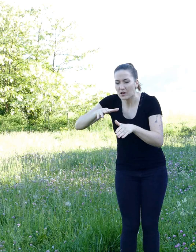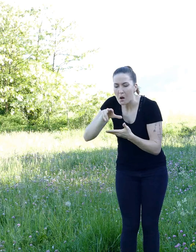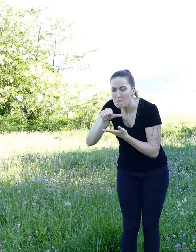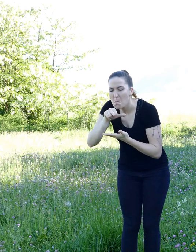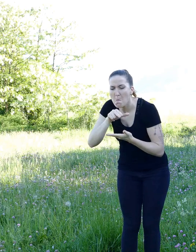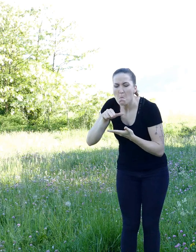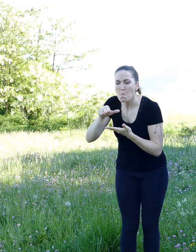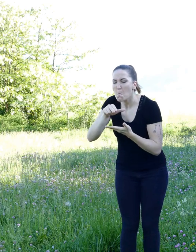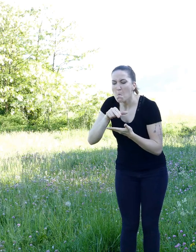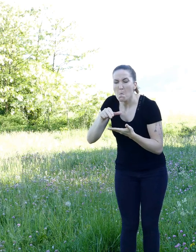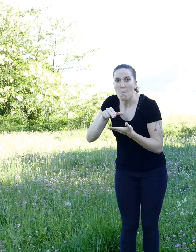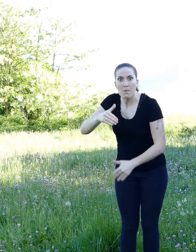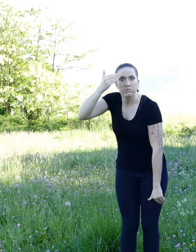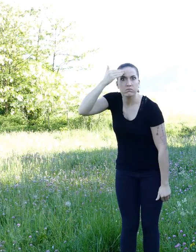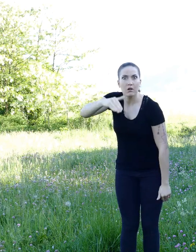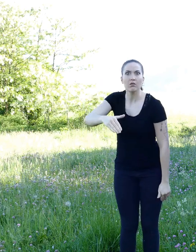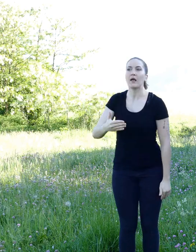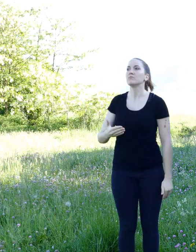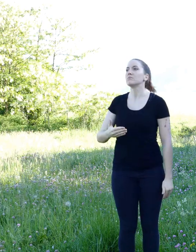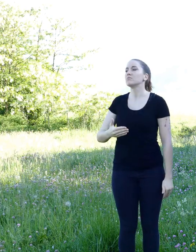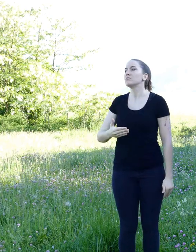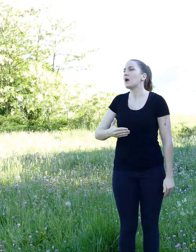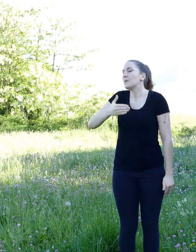He quickly identified which animal had made them,